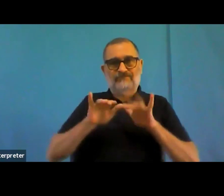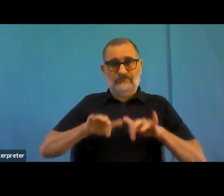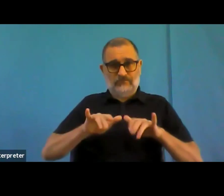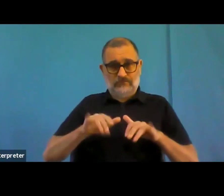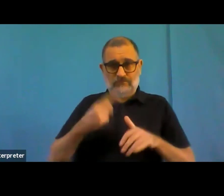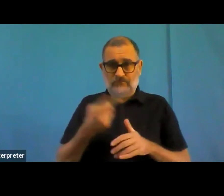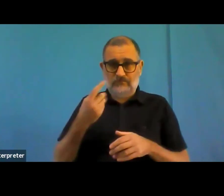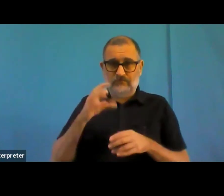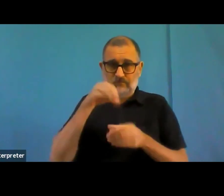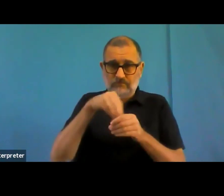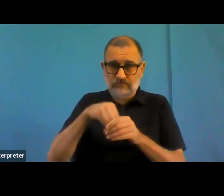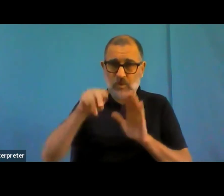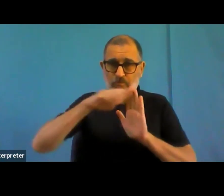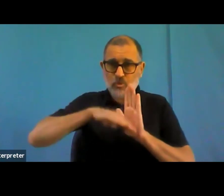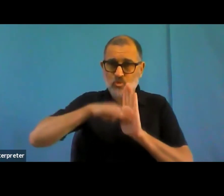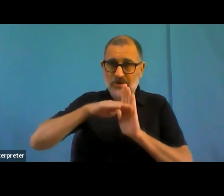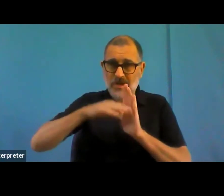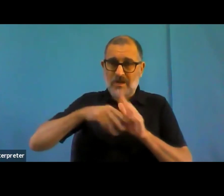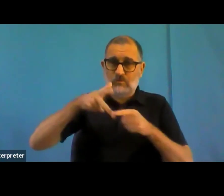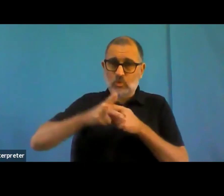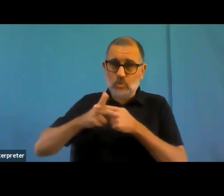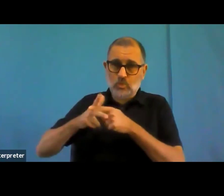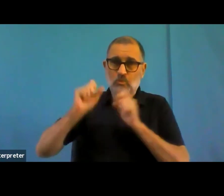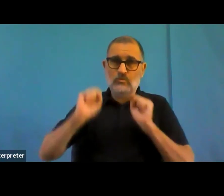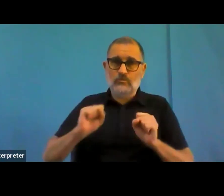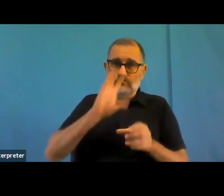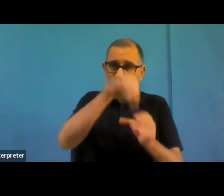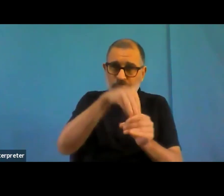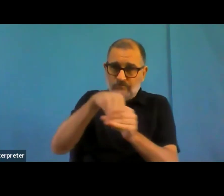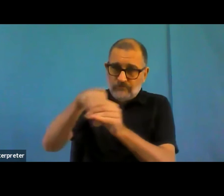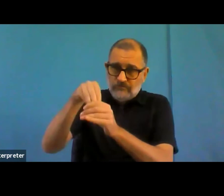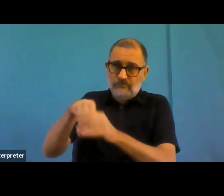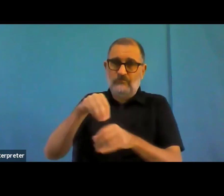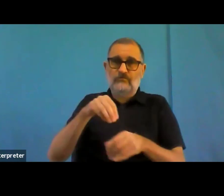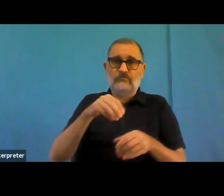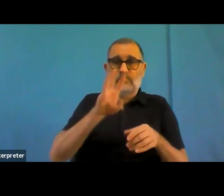from the start, so that their output is is more or less accessible, at least the basic parts.